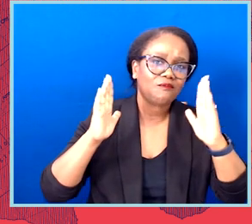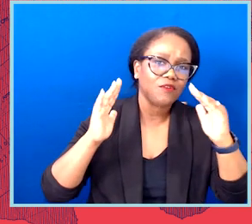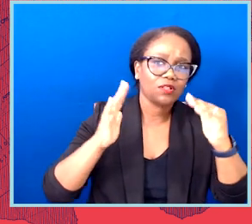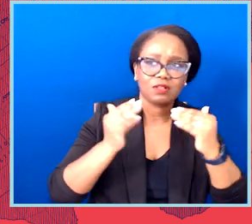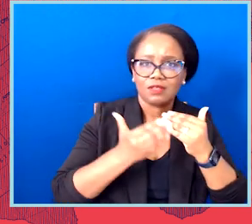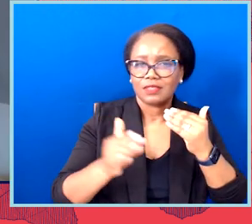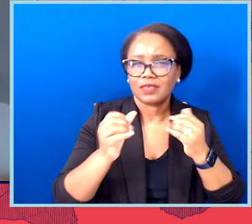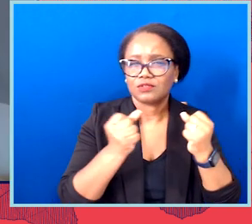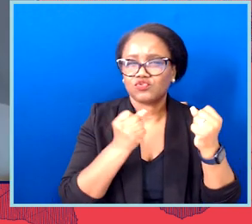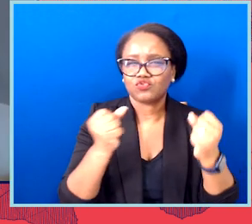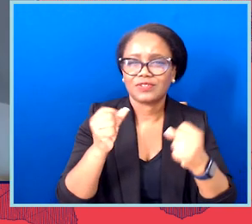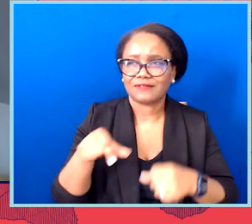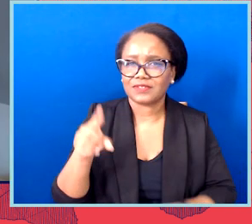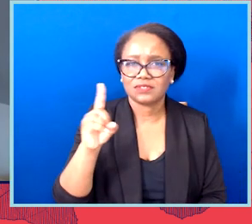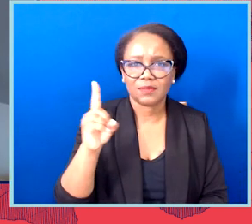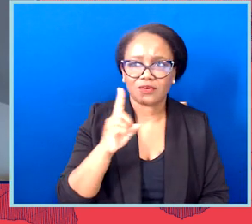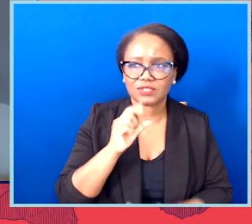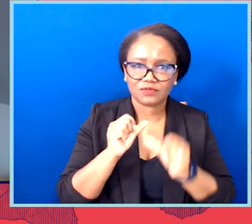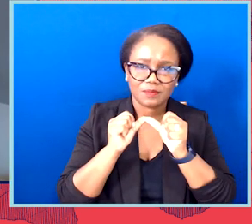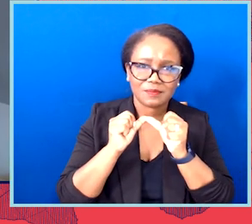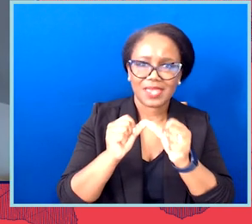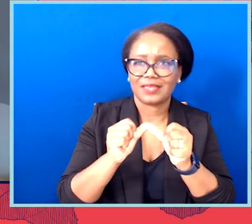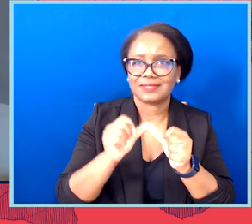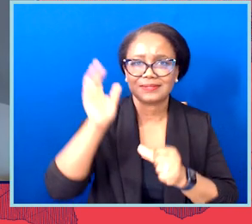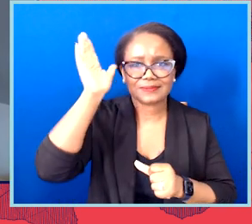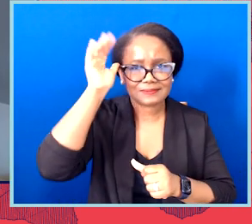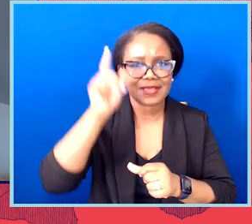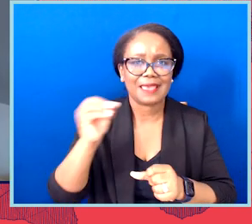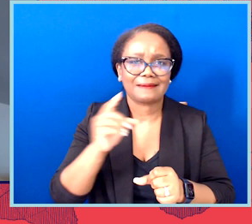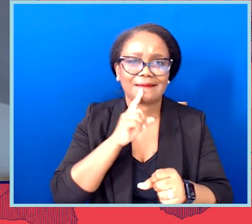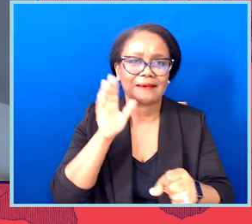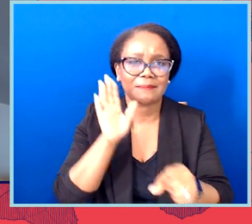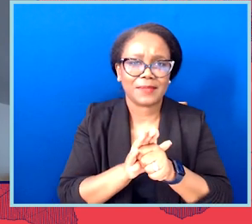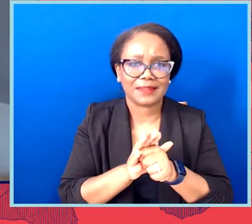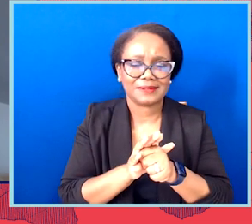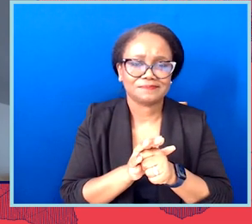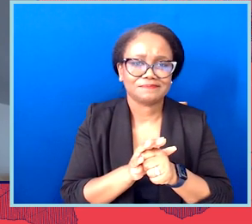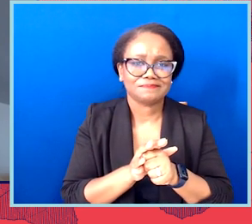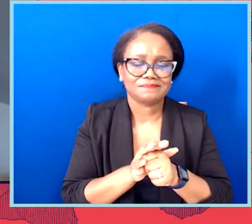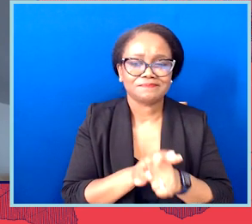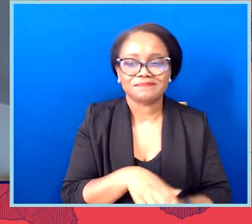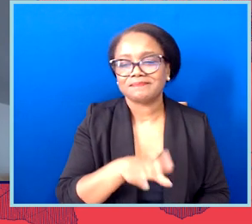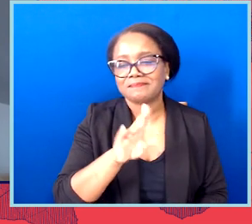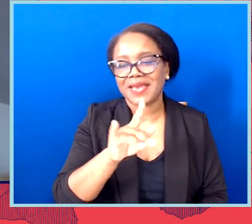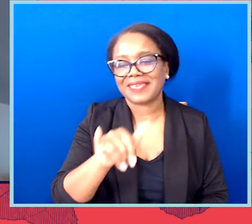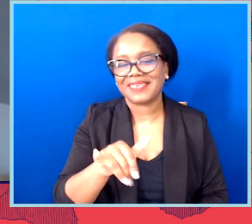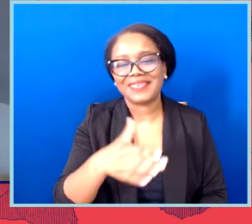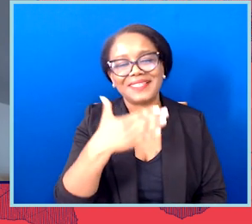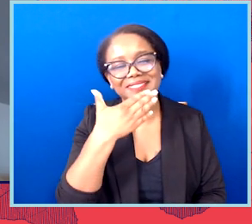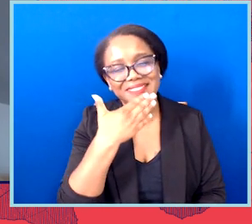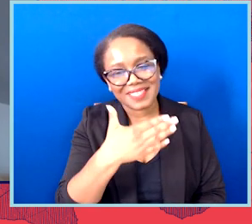Thank you, Brigitte Chase, and Sophia, for having this conversation with me today and